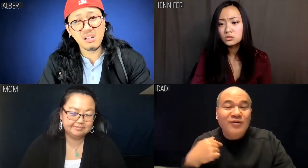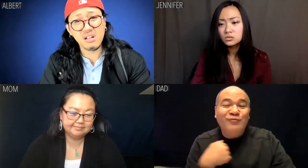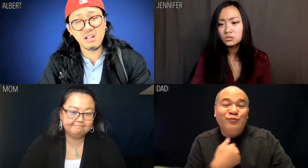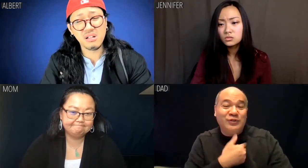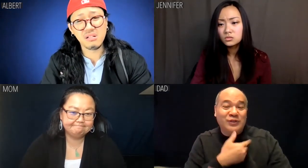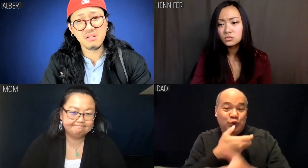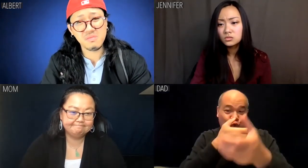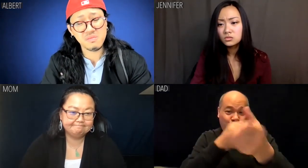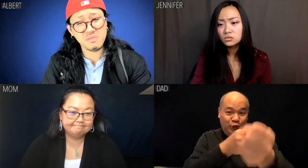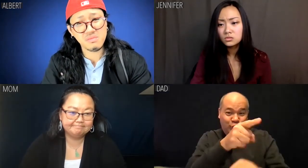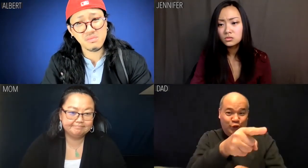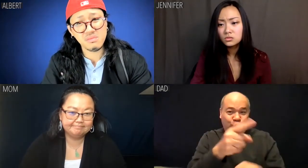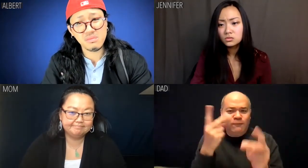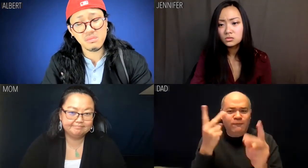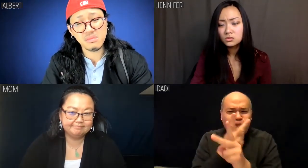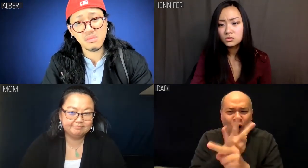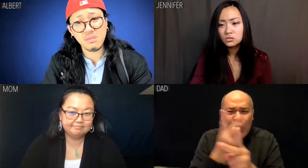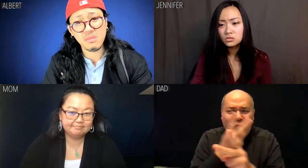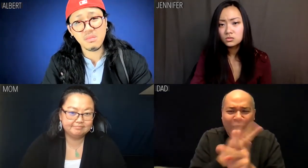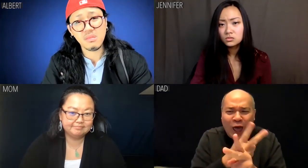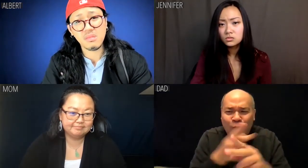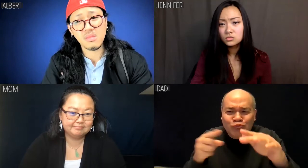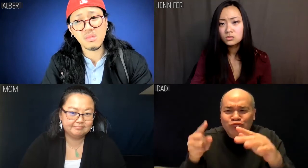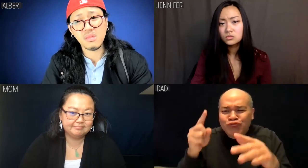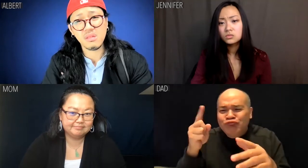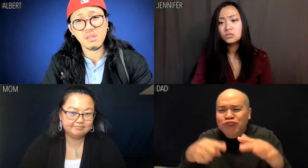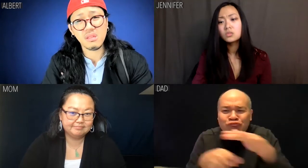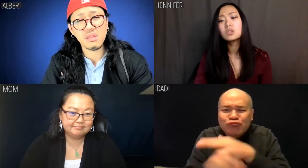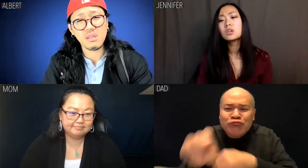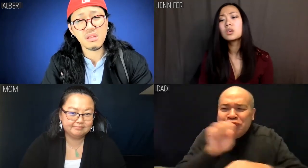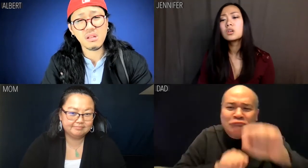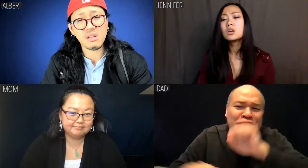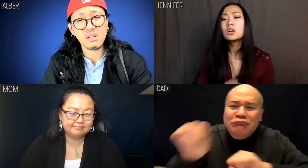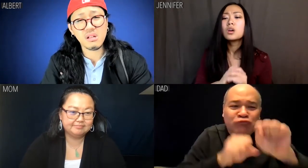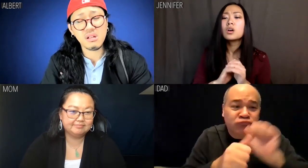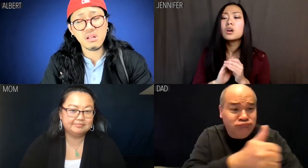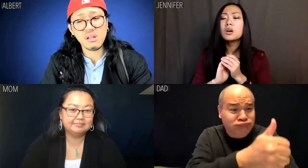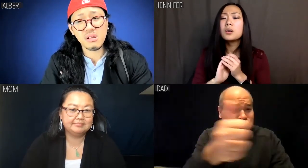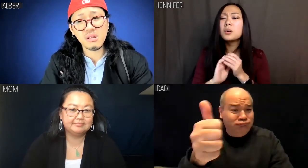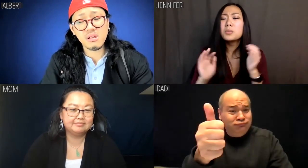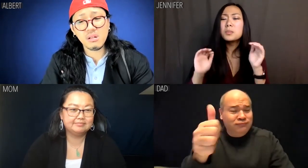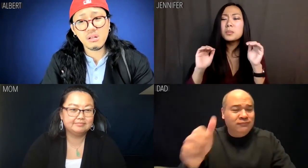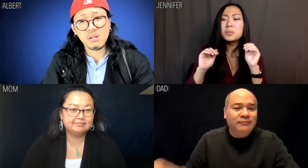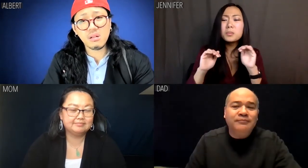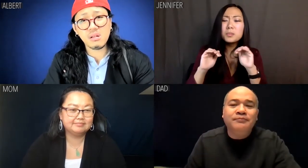We had to trust you to figure things out on your own.